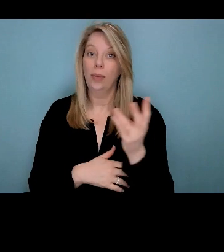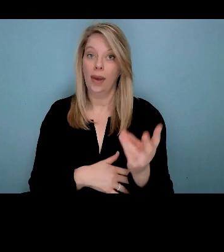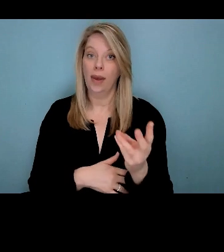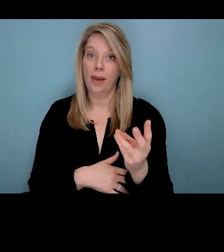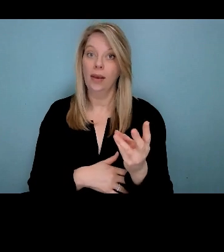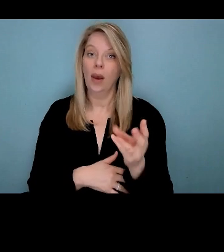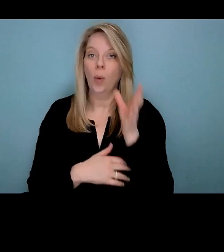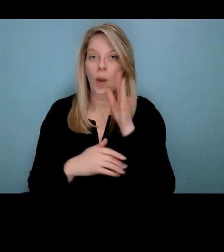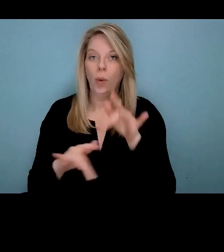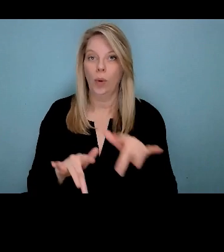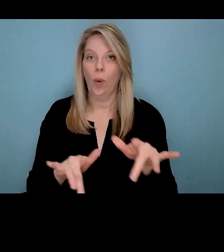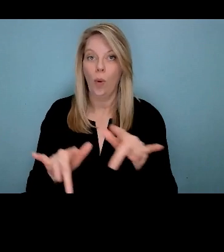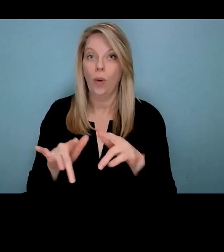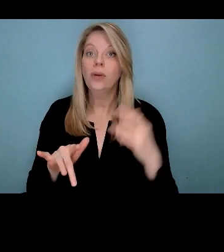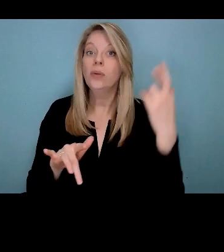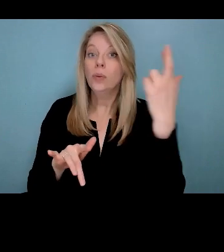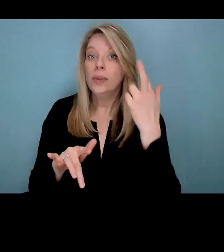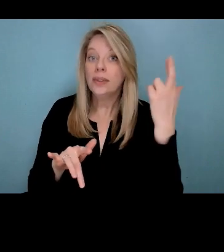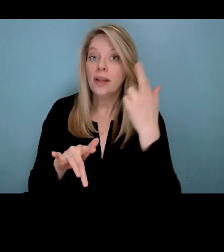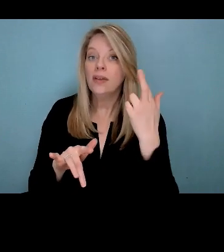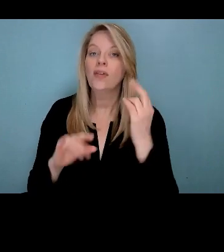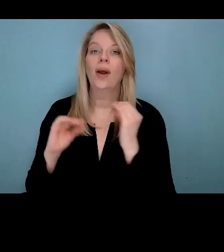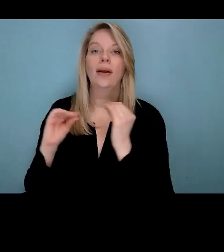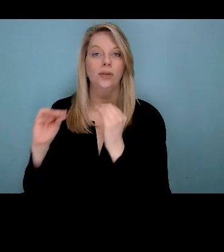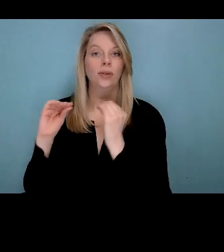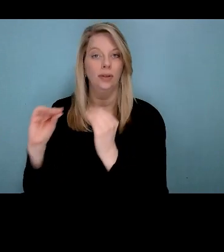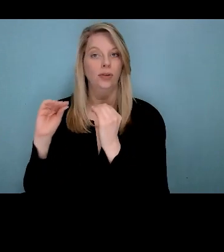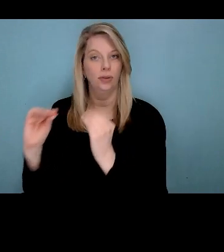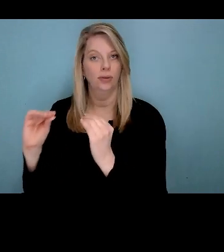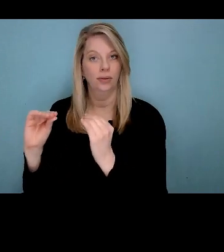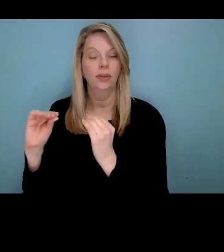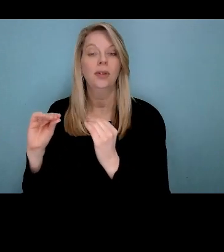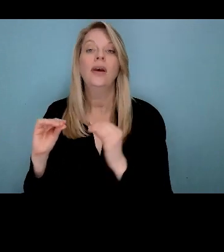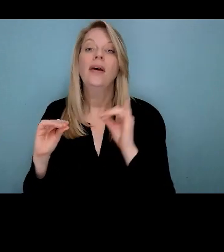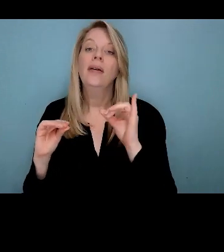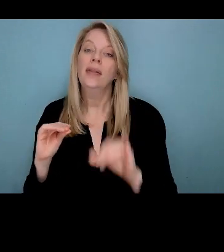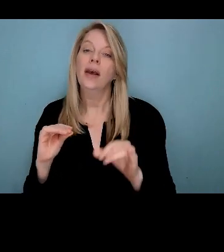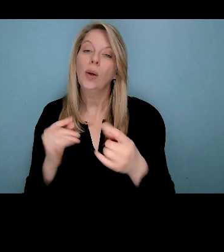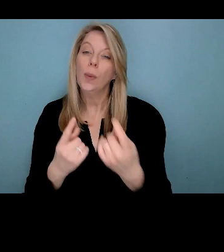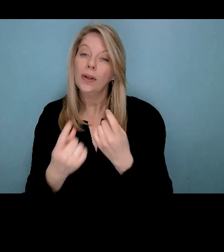session for educational purposes. Questions posed by participants are included